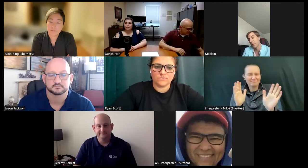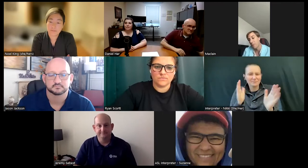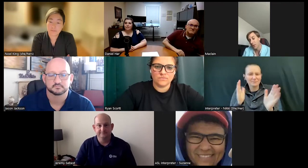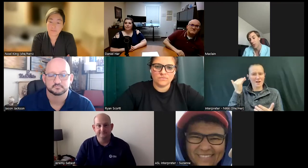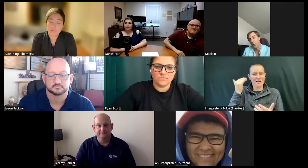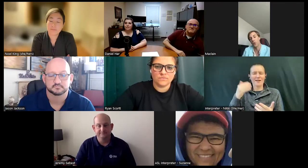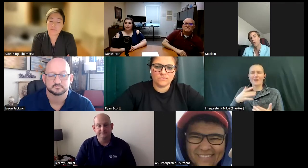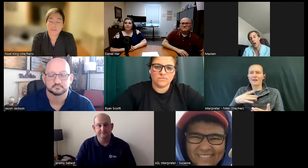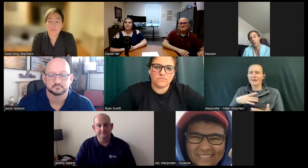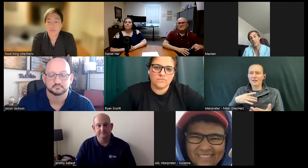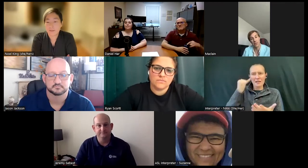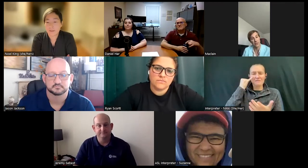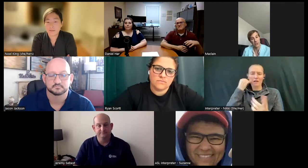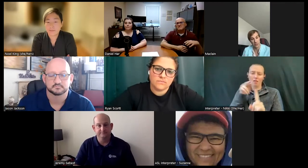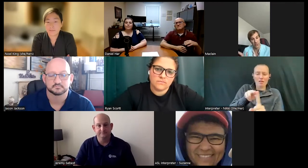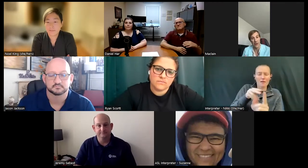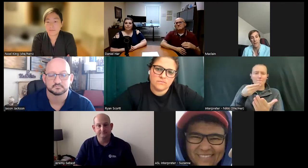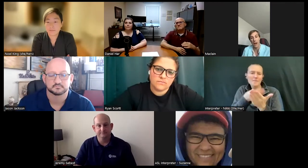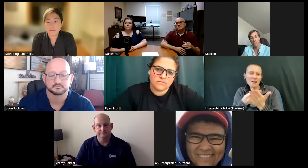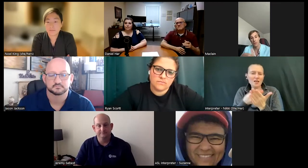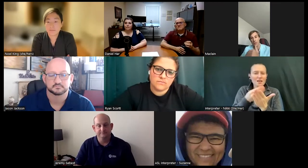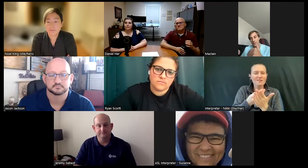doing it for money or for the wrong reasons I just care about